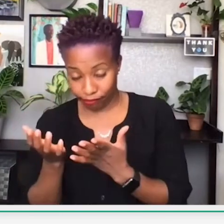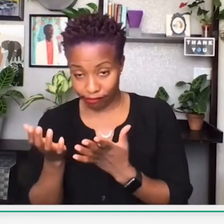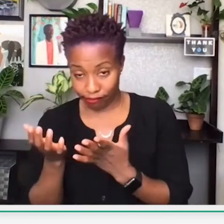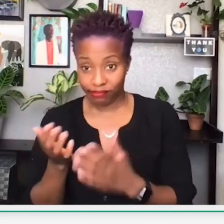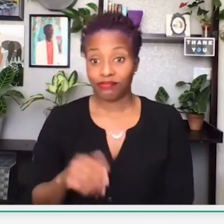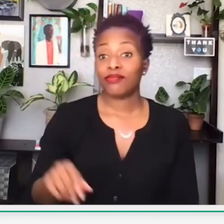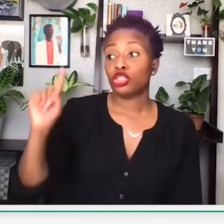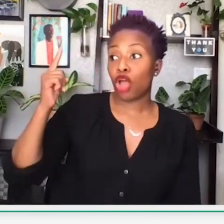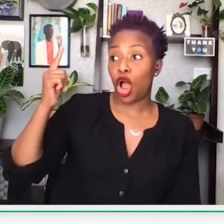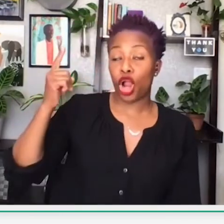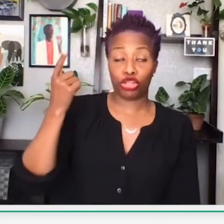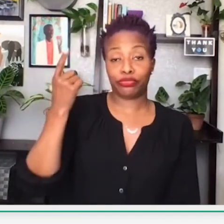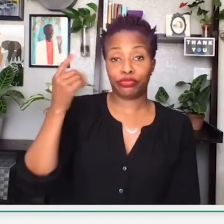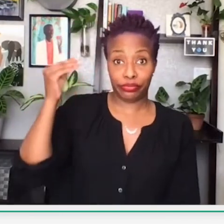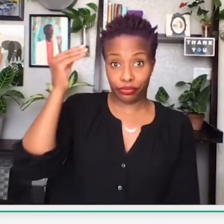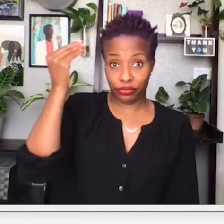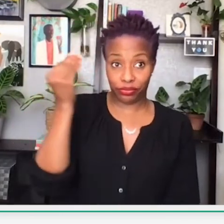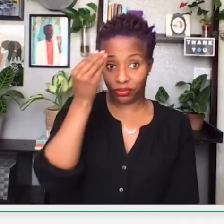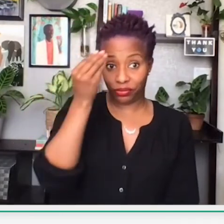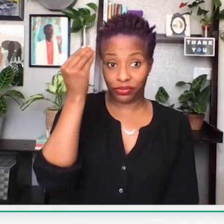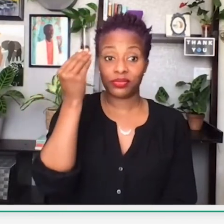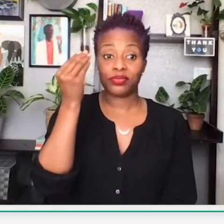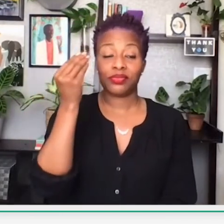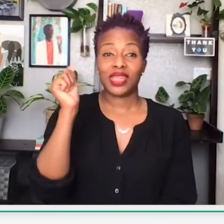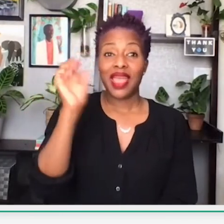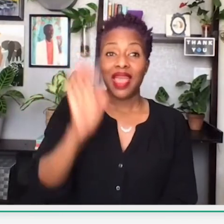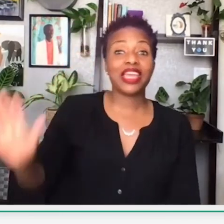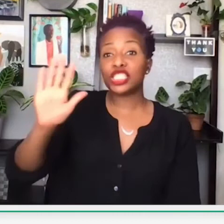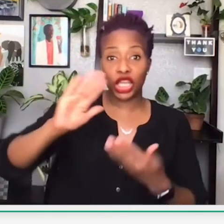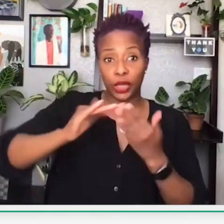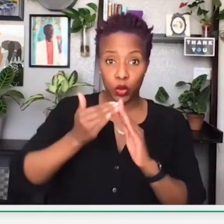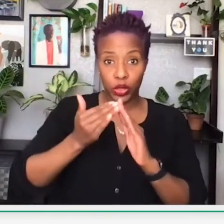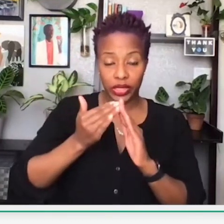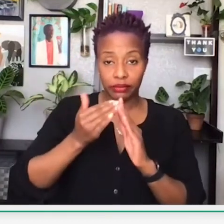Now, with that $1.2 trillion . . .